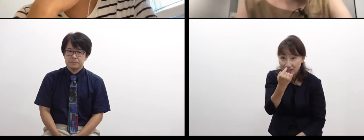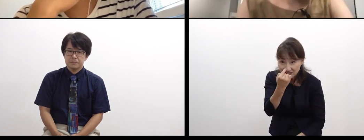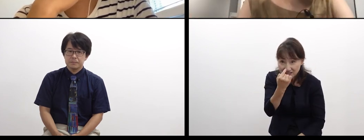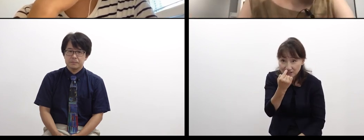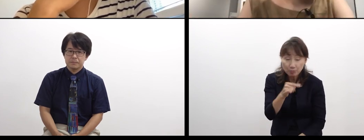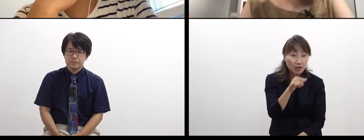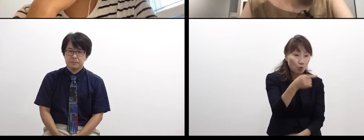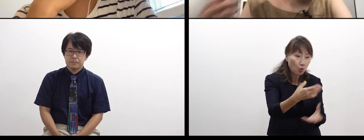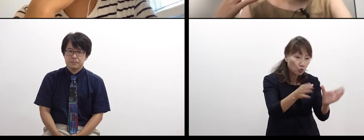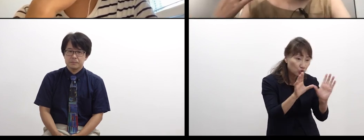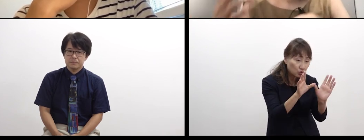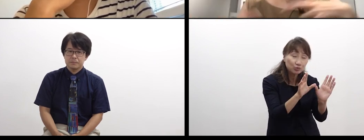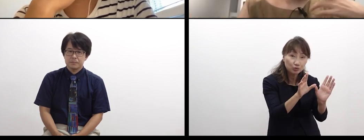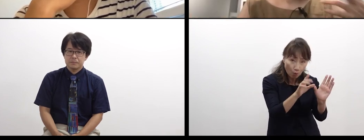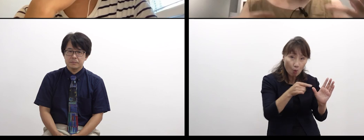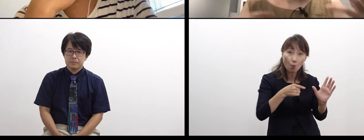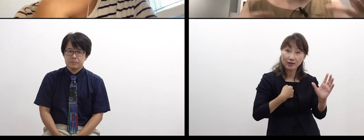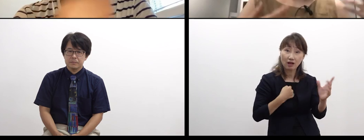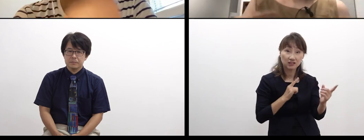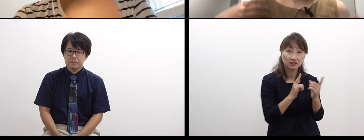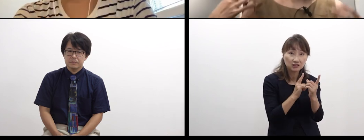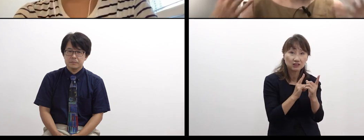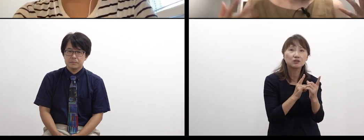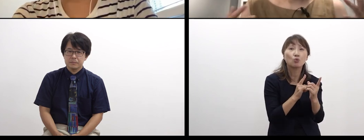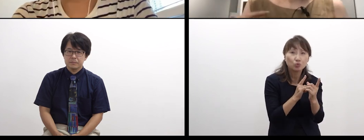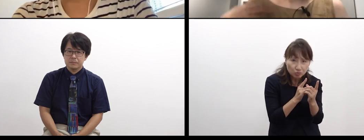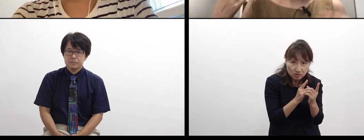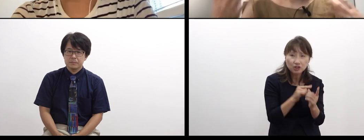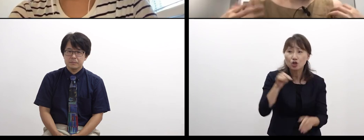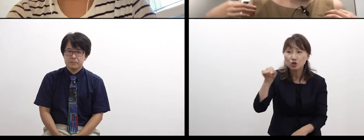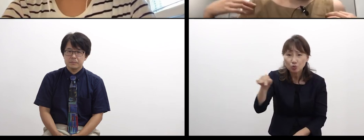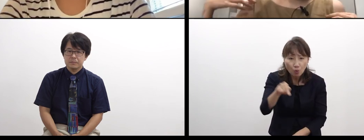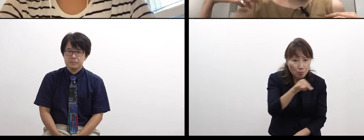and I’m using them concurrently.